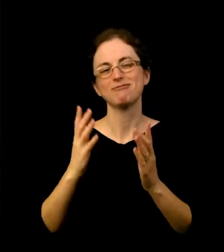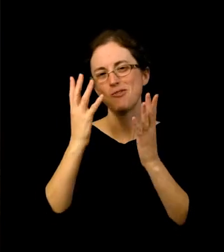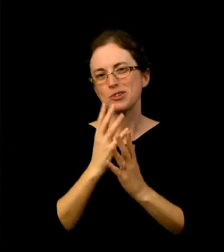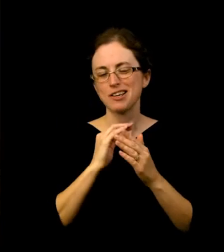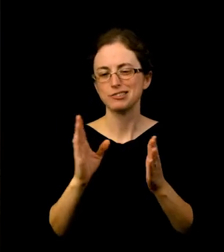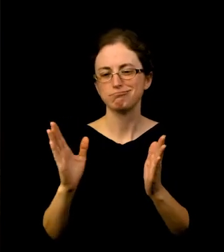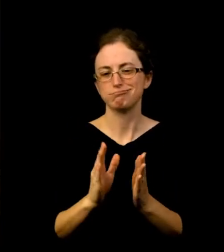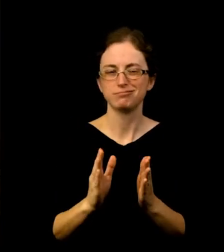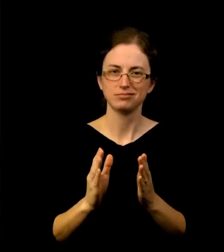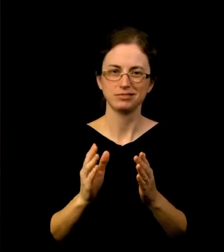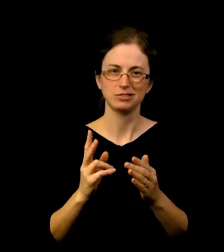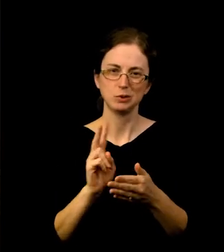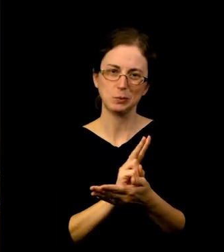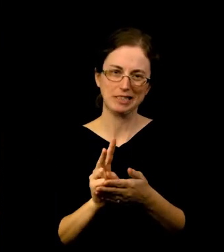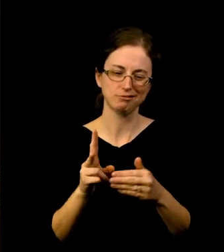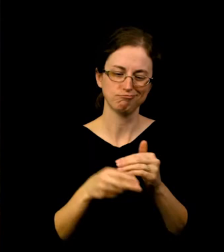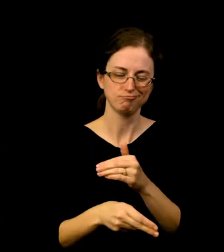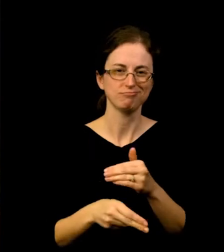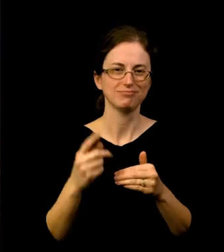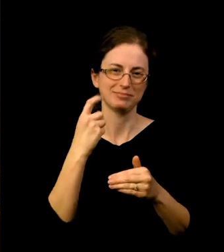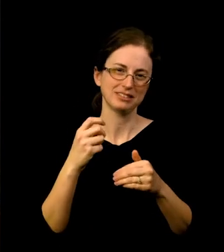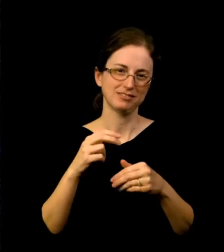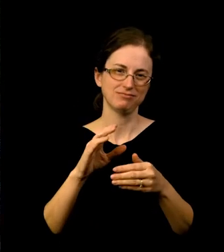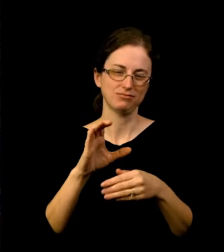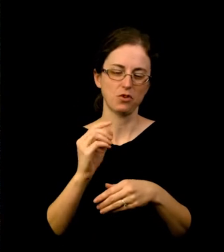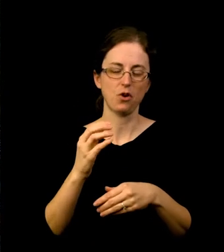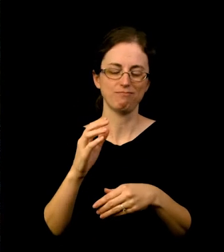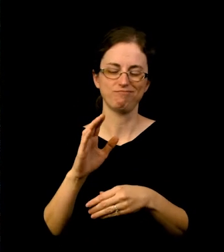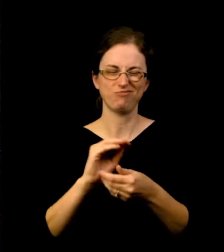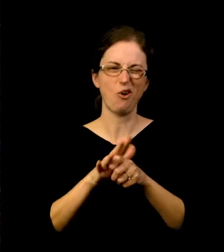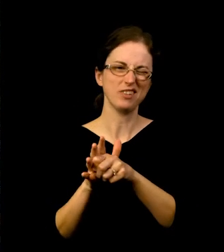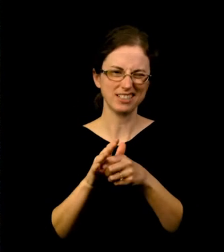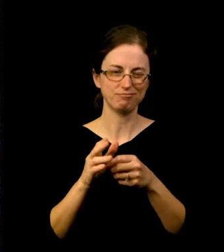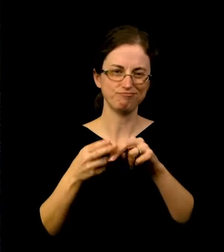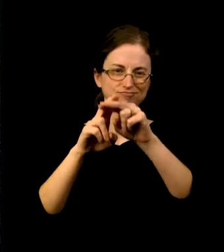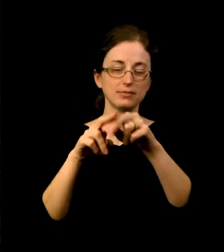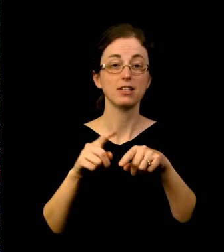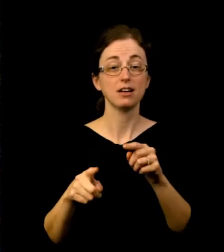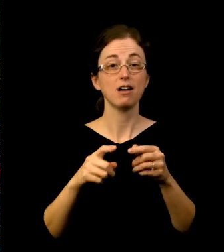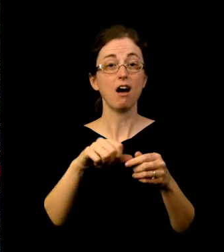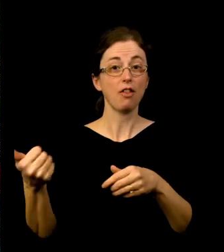But through another partnership with OHA and REACH, we were able to conduct some COVID clinics, vaccination clinics